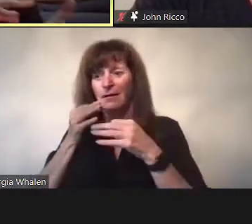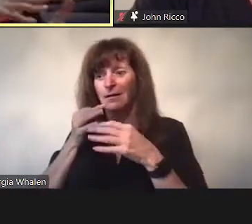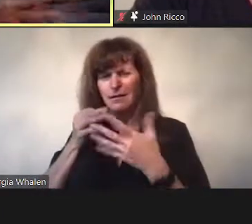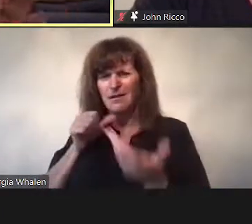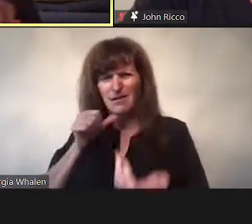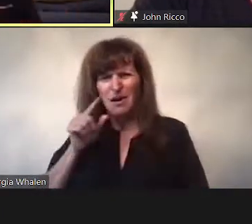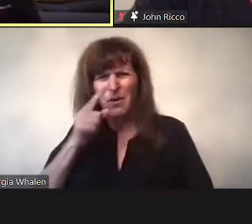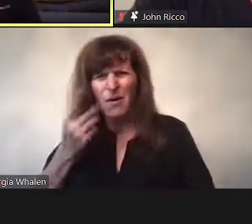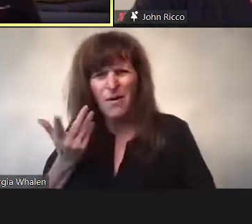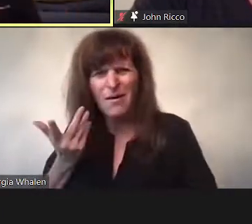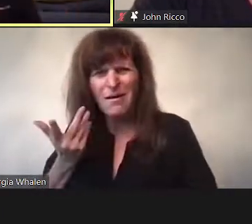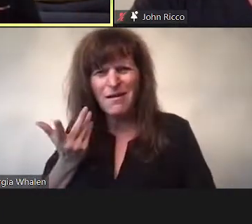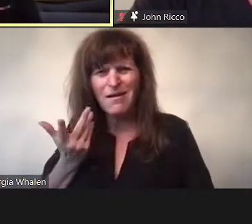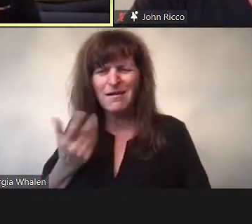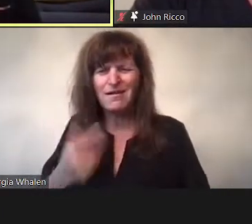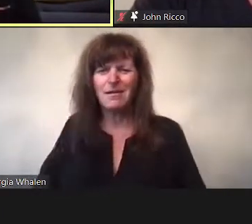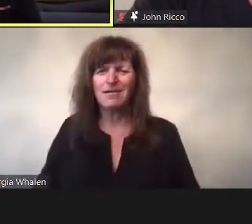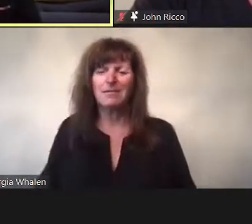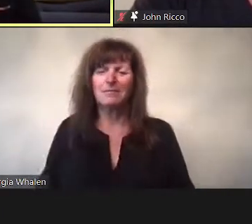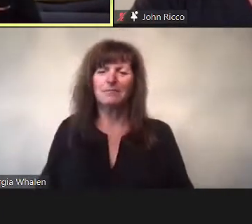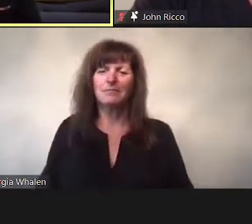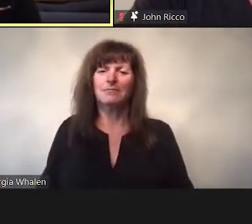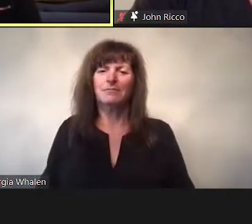And one doesn’t get bored when one plays.